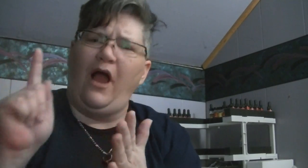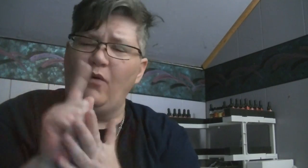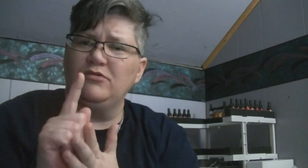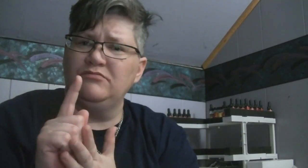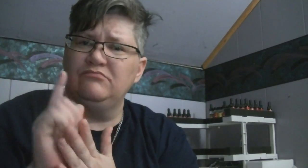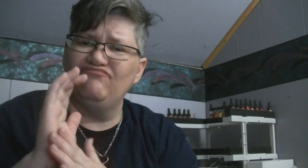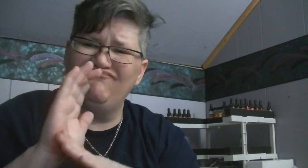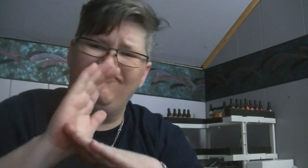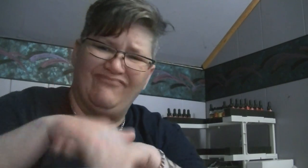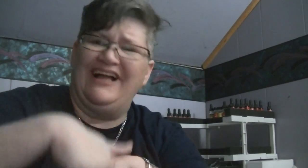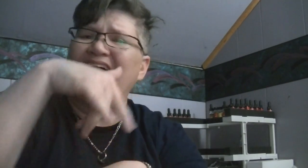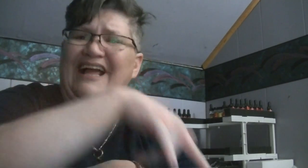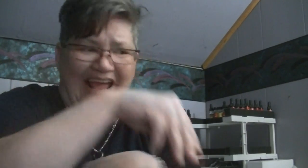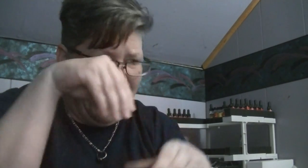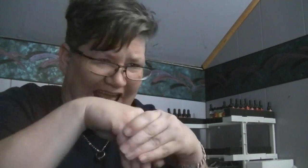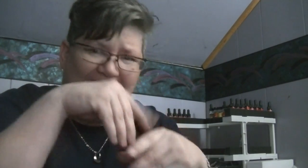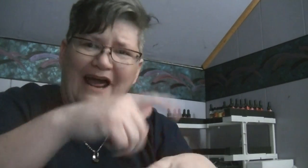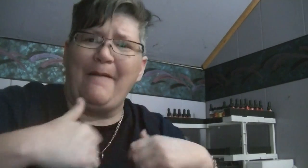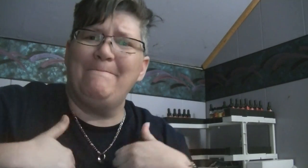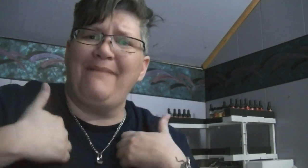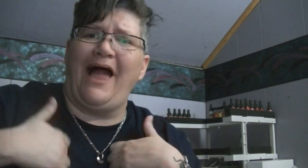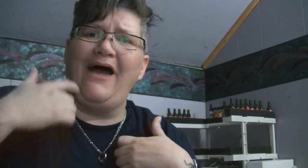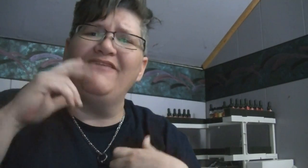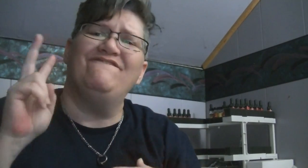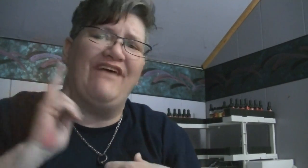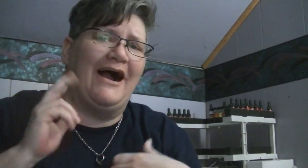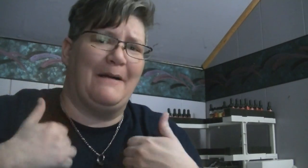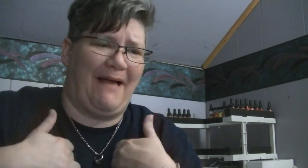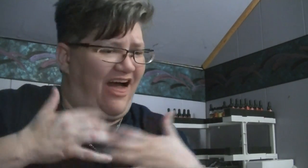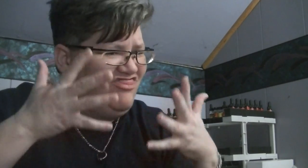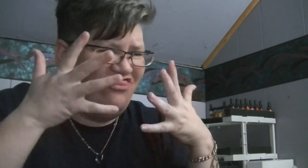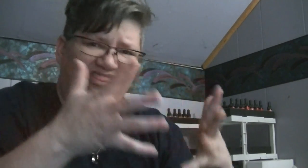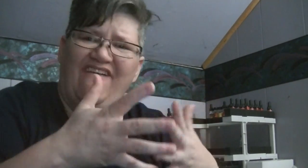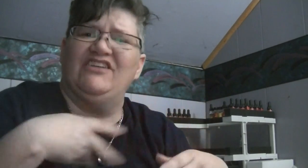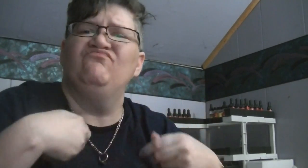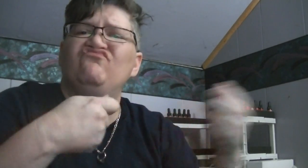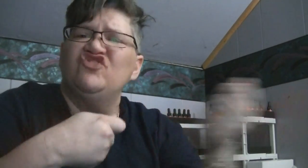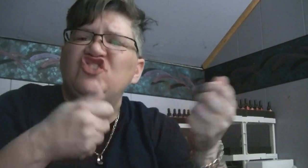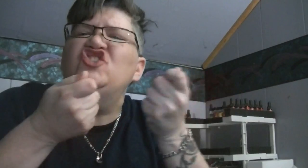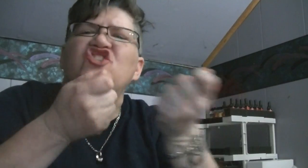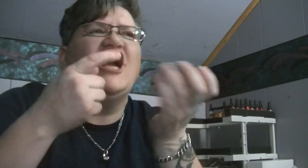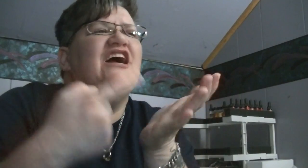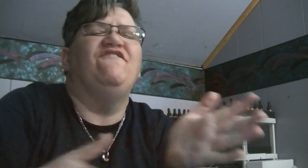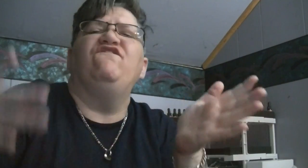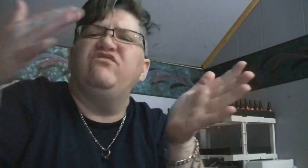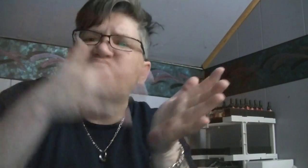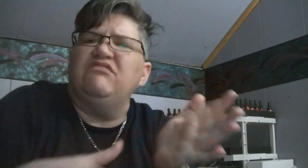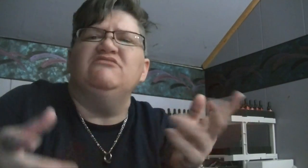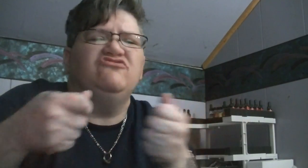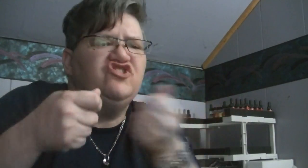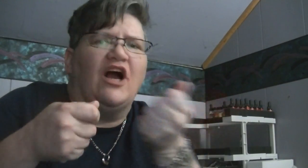for 24 hours overnight in the bath of vodka Shaking it occasionally